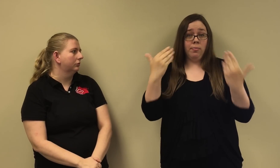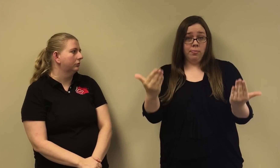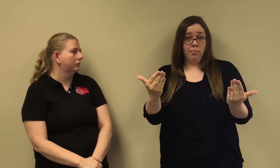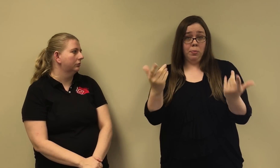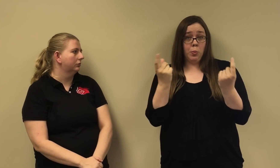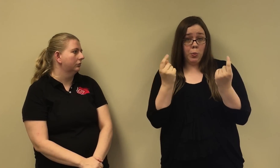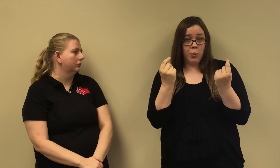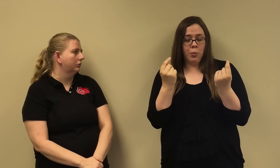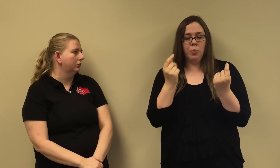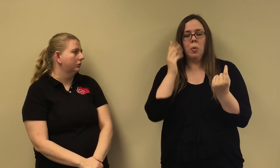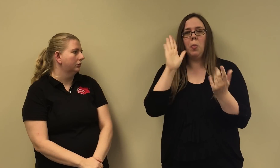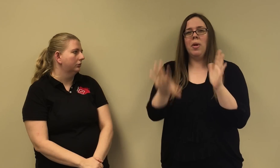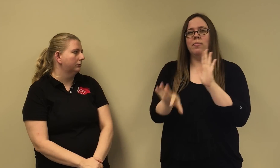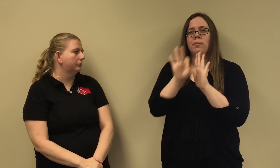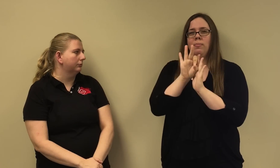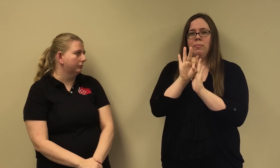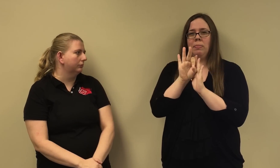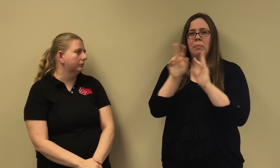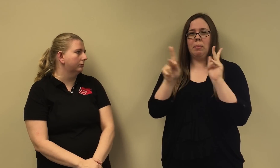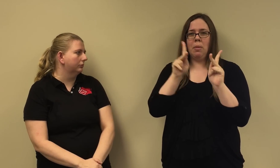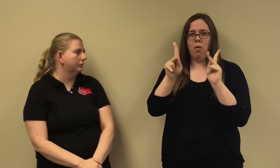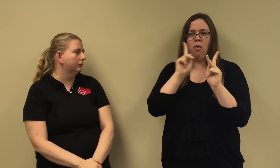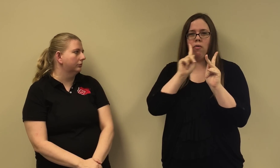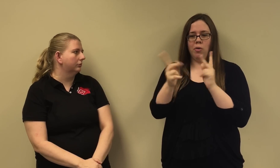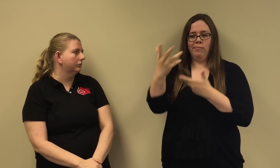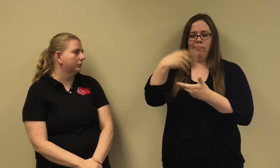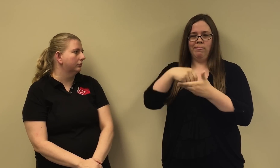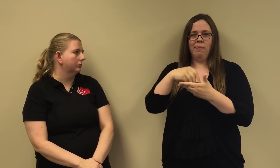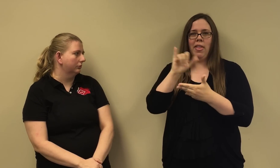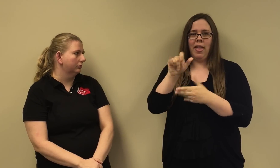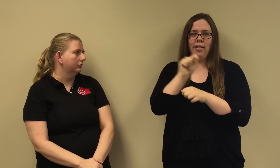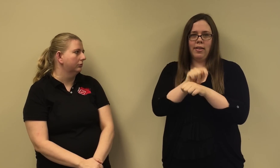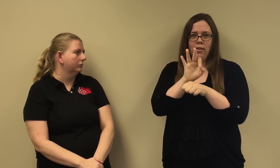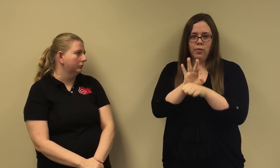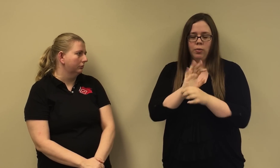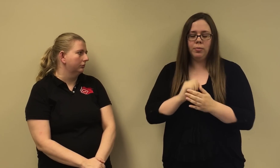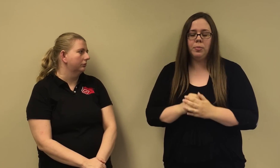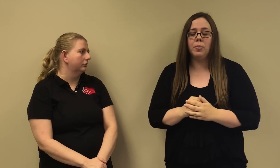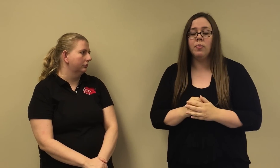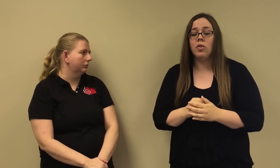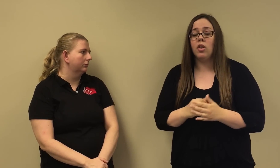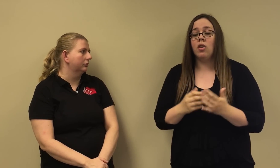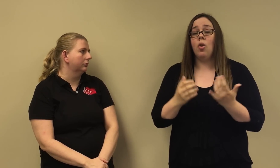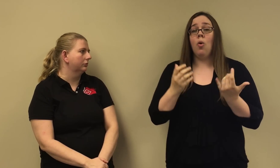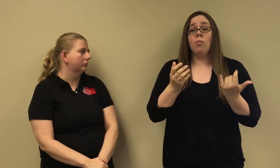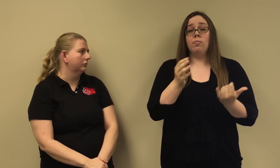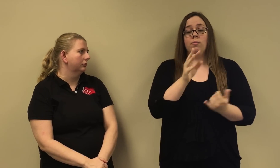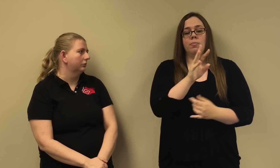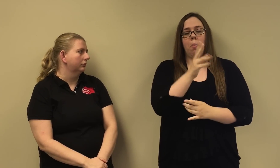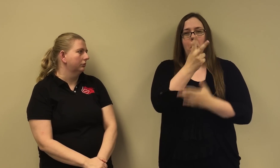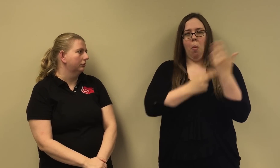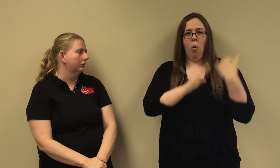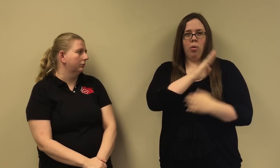So, with that, We are in process of determining the composition of the task force and appointing people.